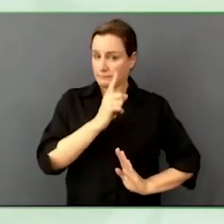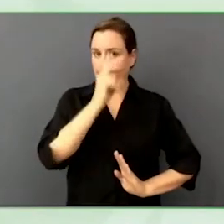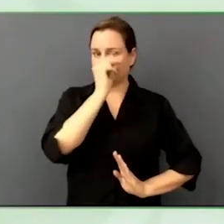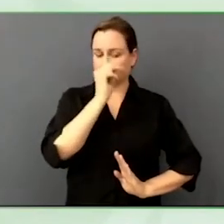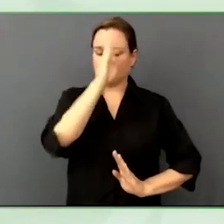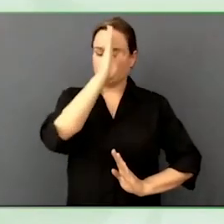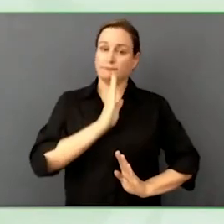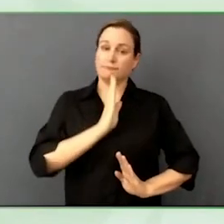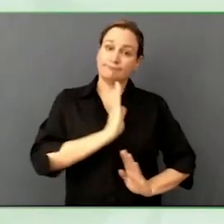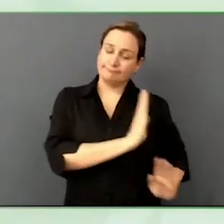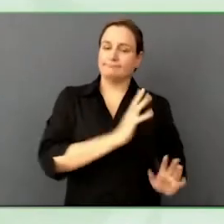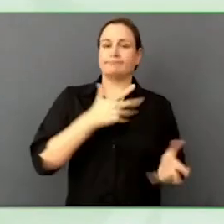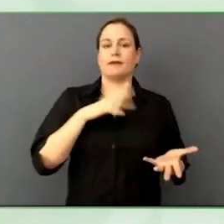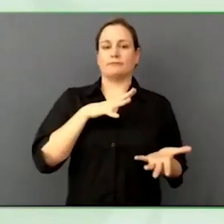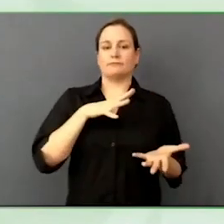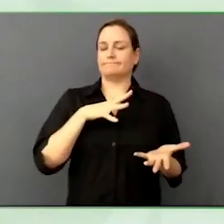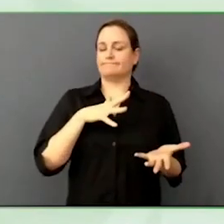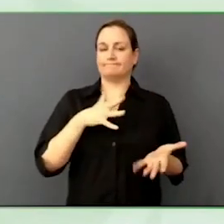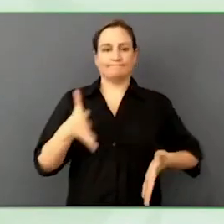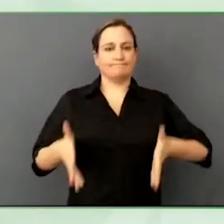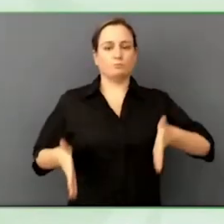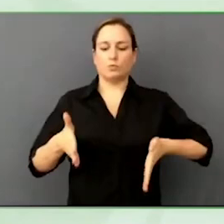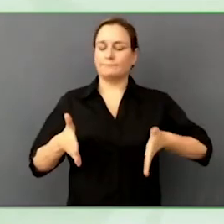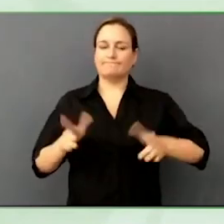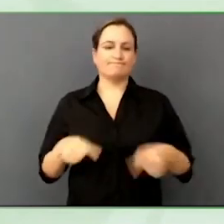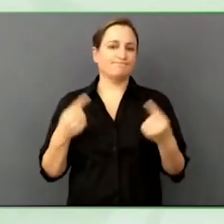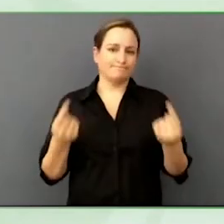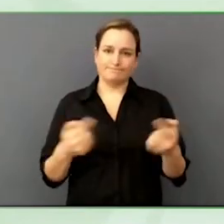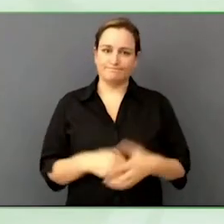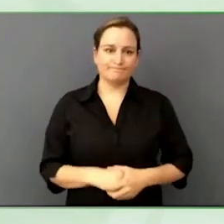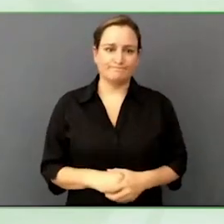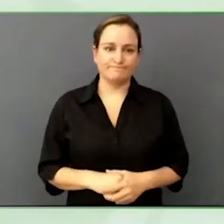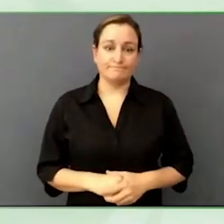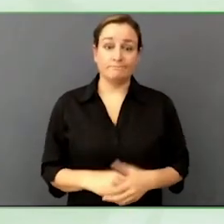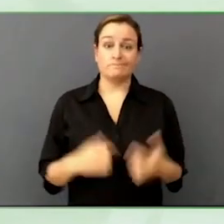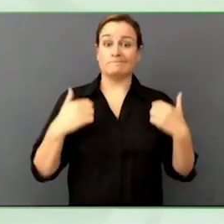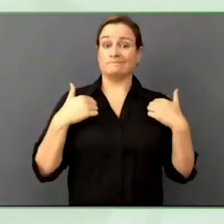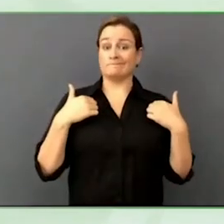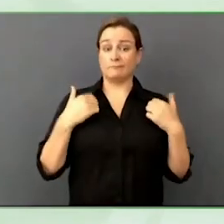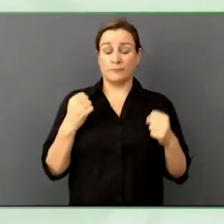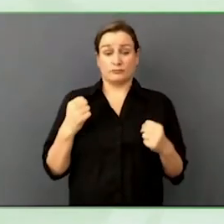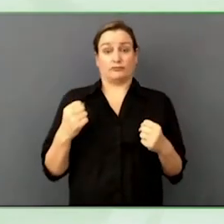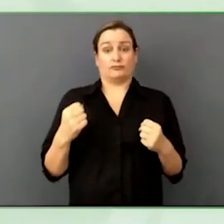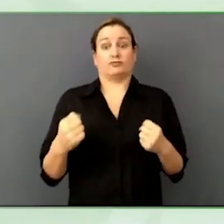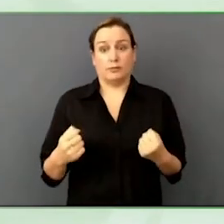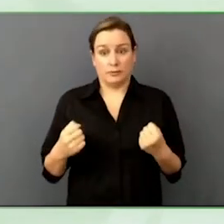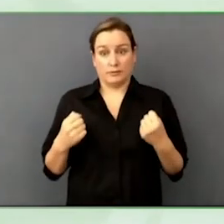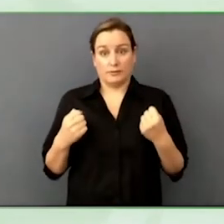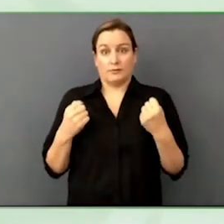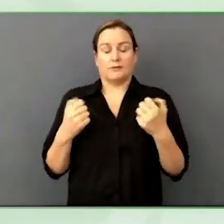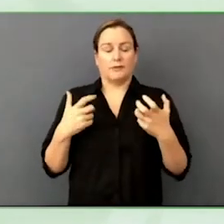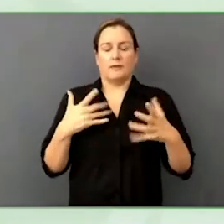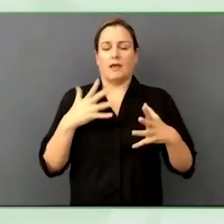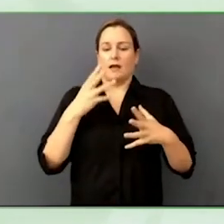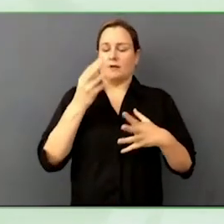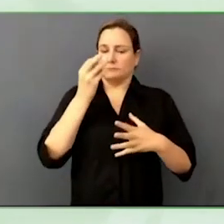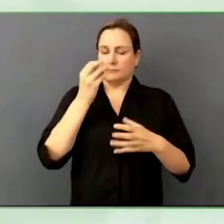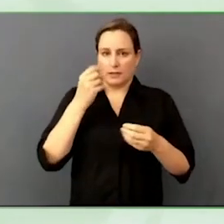I had to learn to walk, talk, live life all over again before starting high school.